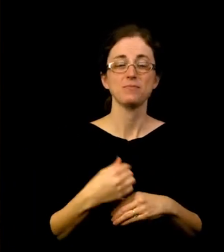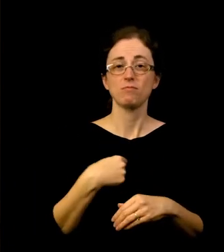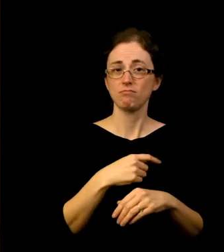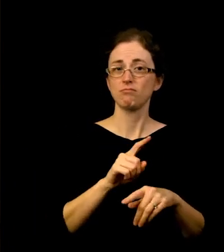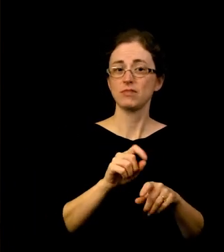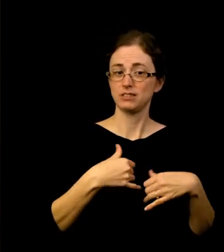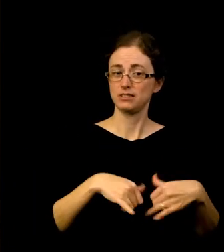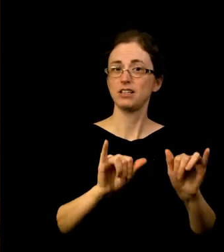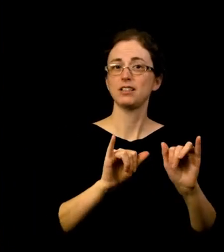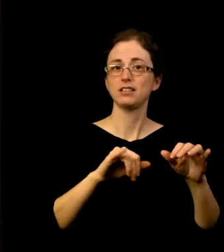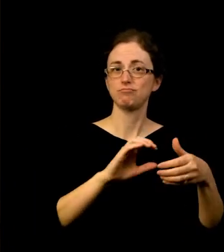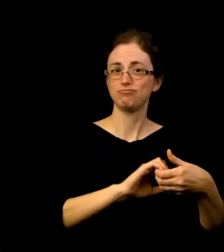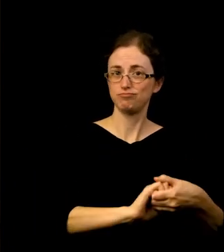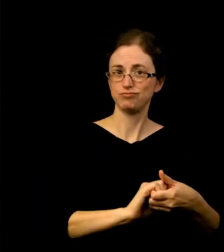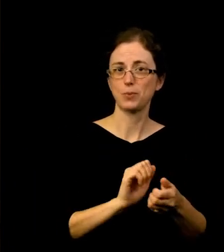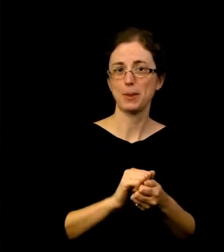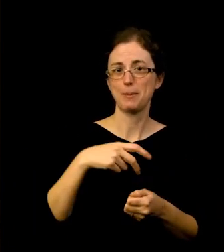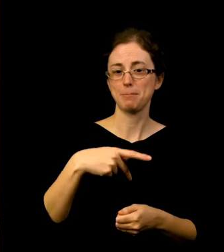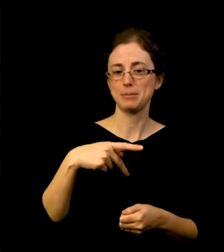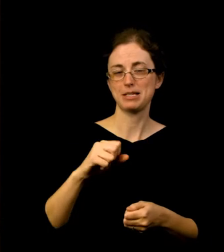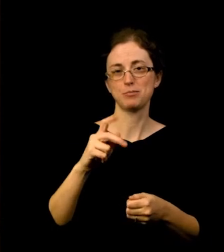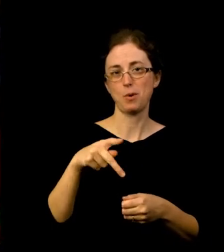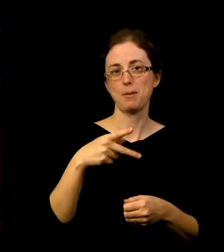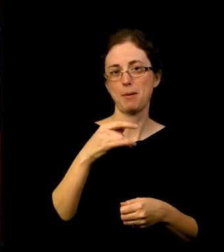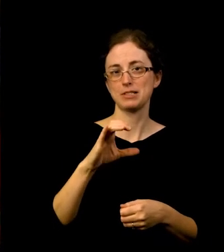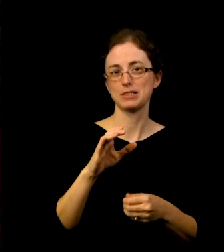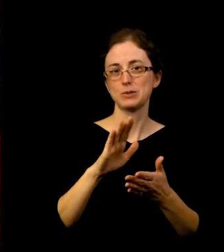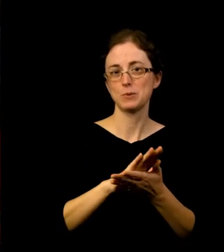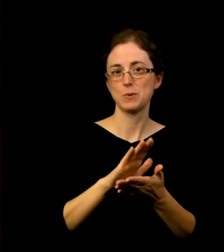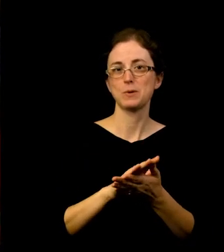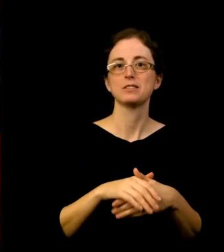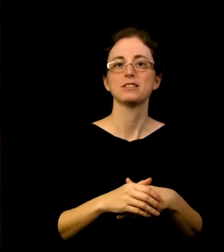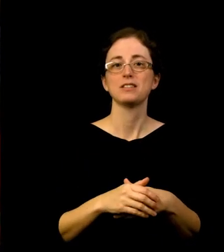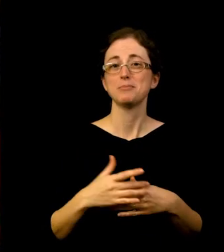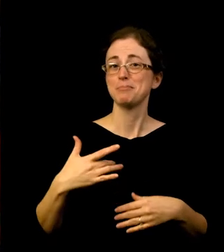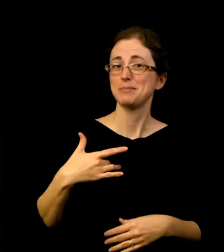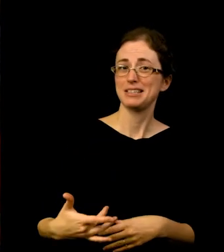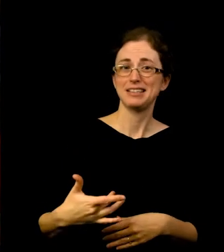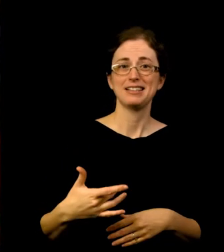and the student art showcase the HeART of Portland. Normally in a typical year,